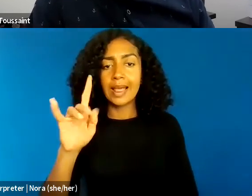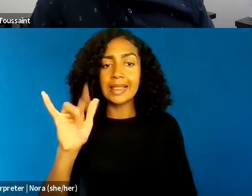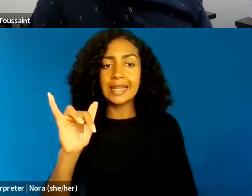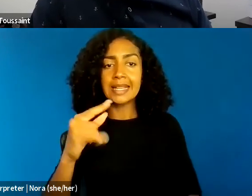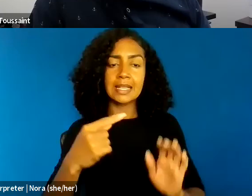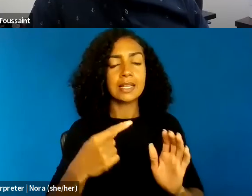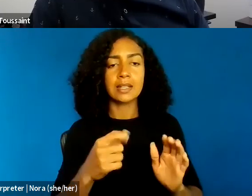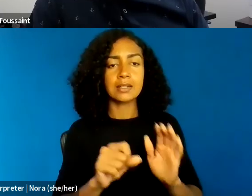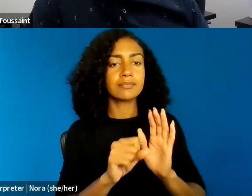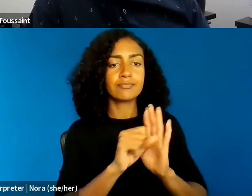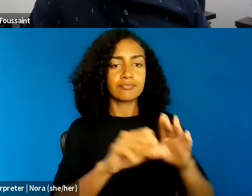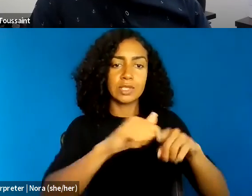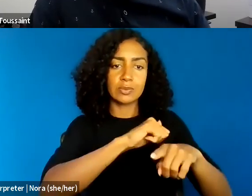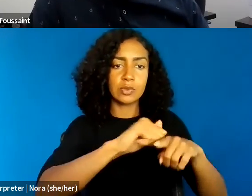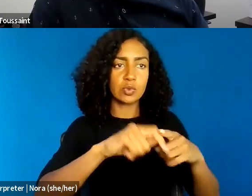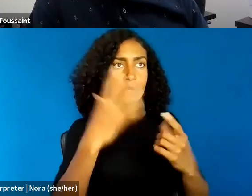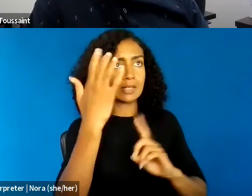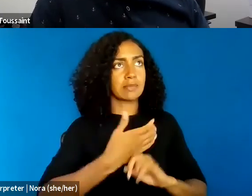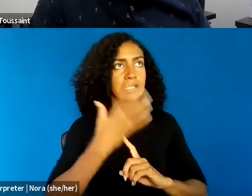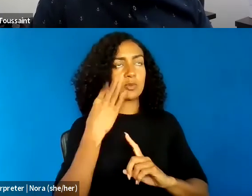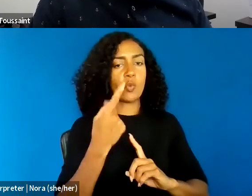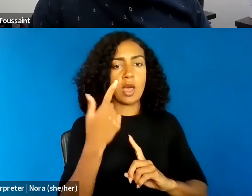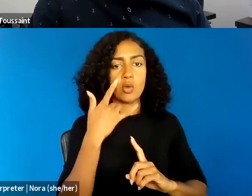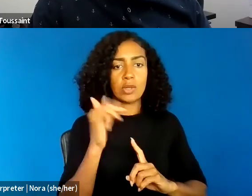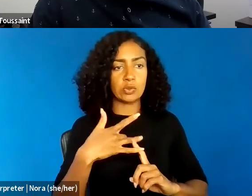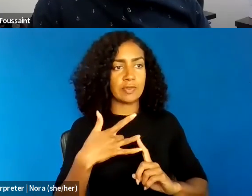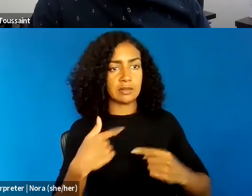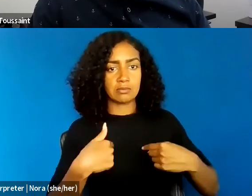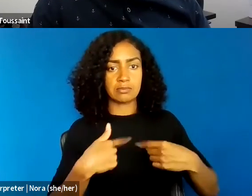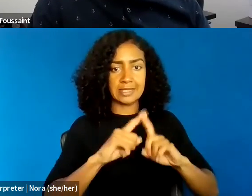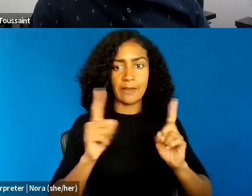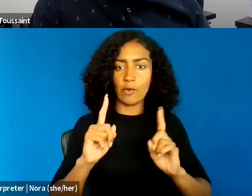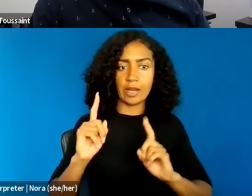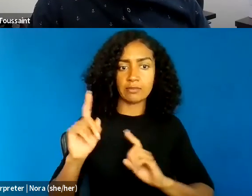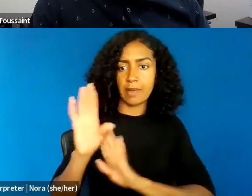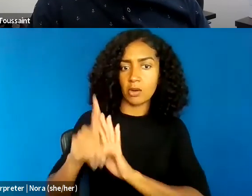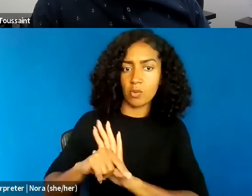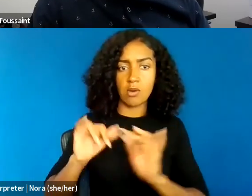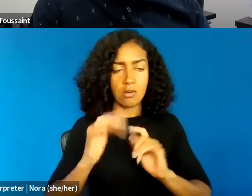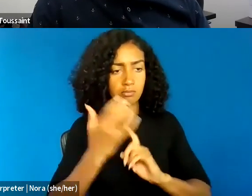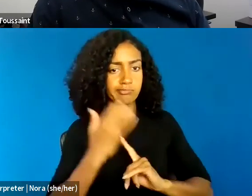a few Black or Brown people to police forces, they're gonna be transformed. Or if you add more women to police forces,